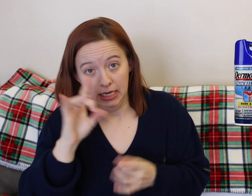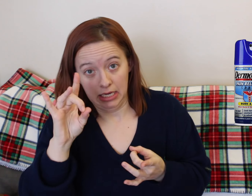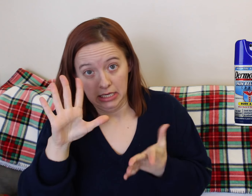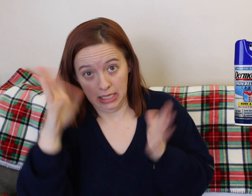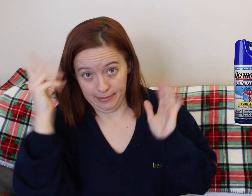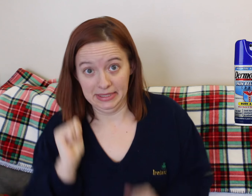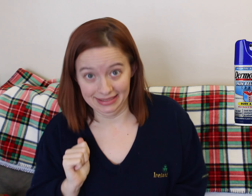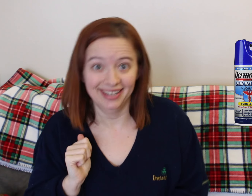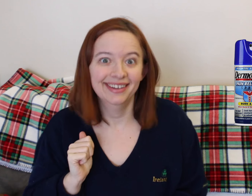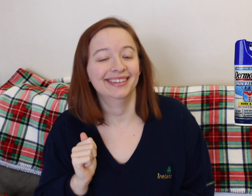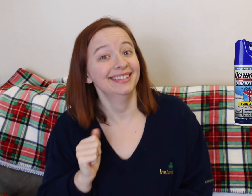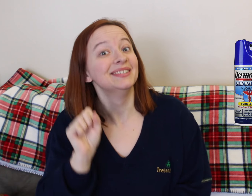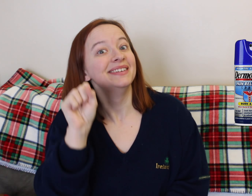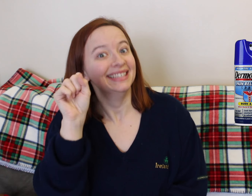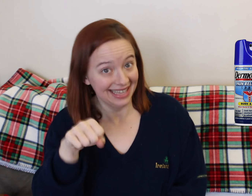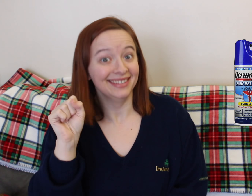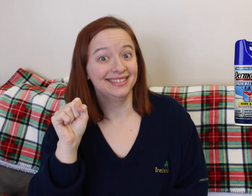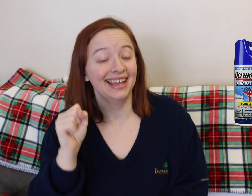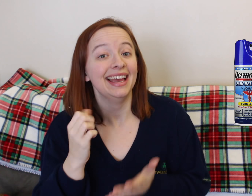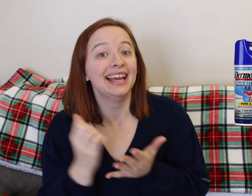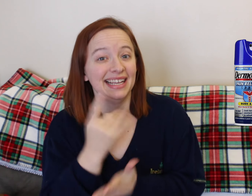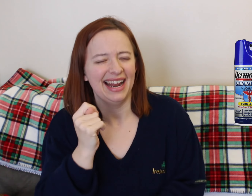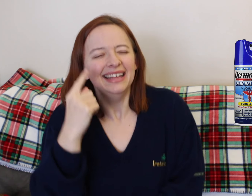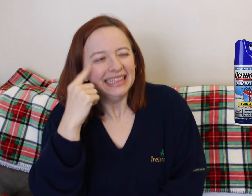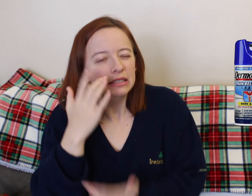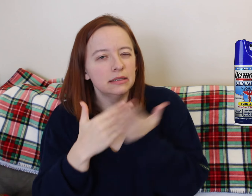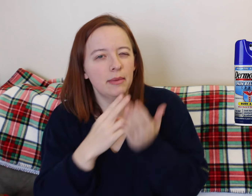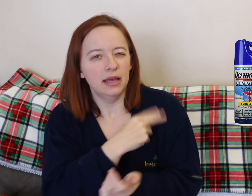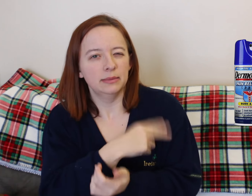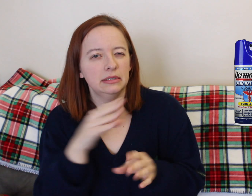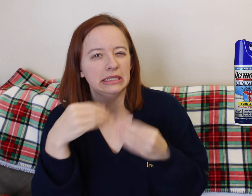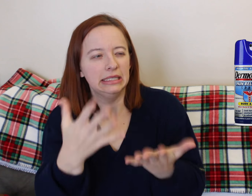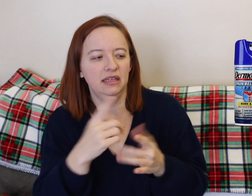The blue bottle only though. That stuff is just wonderful. I definitely used that.